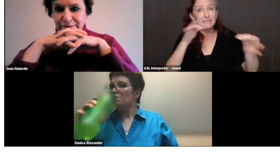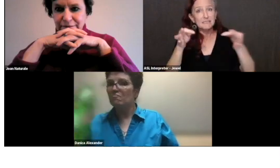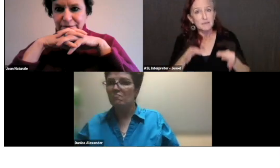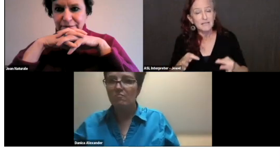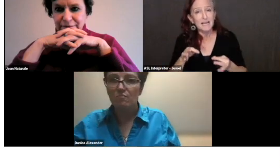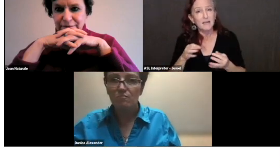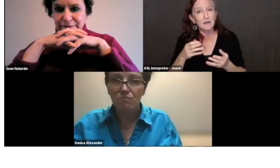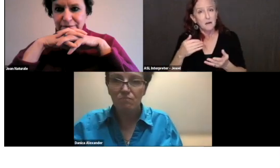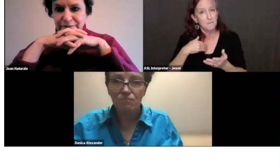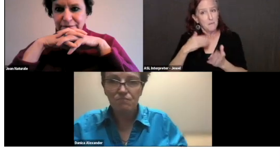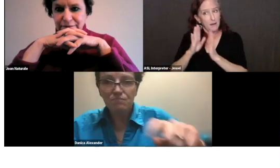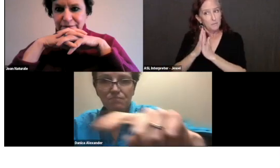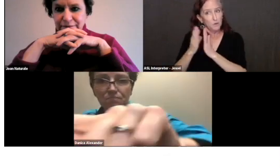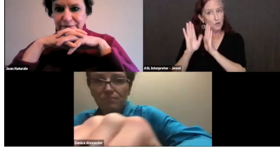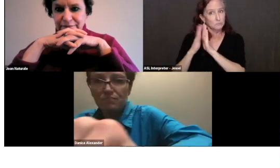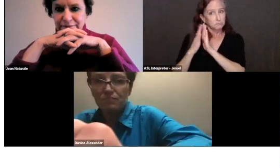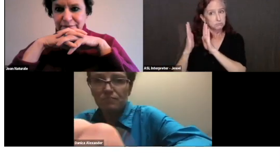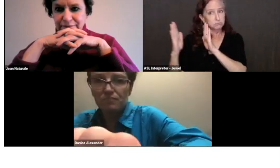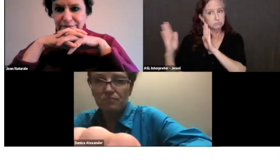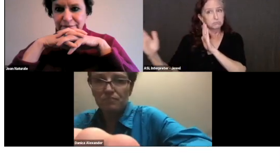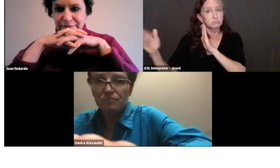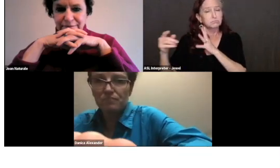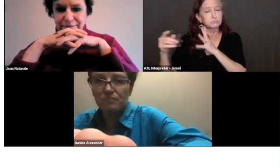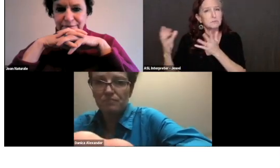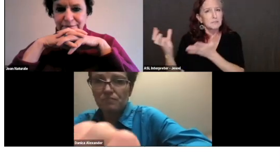and developed the collections that they have and defend them.